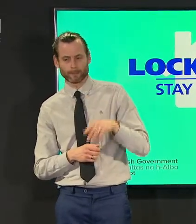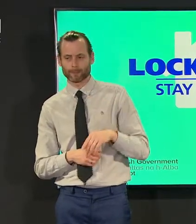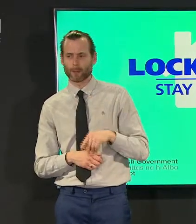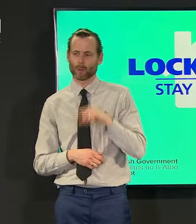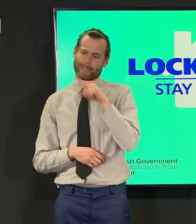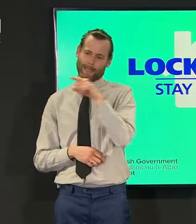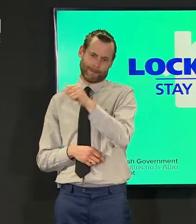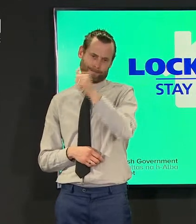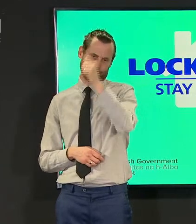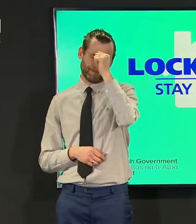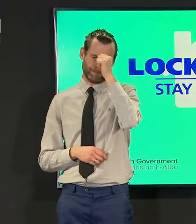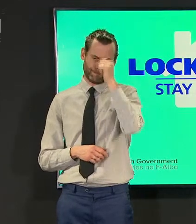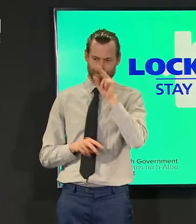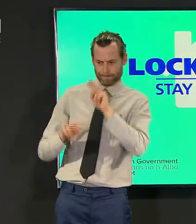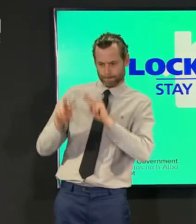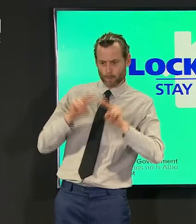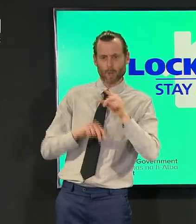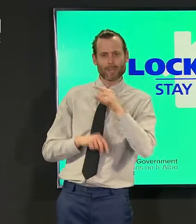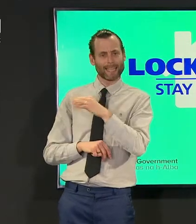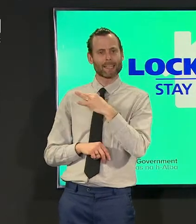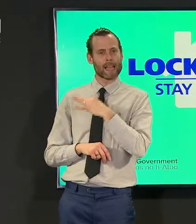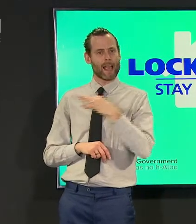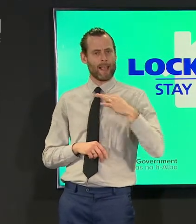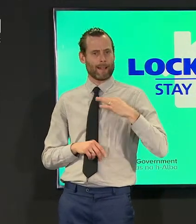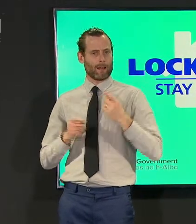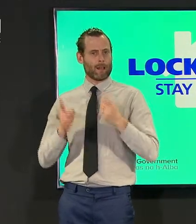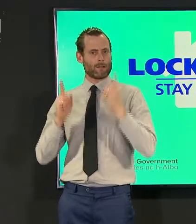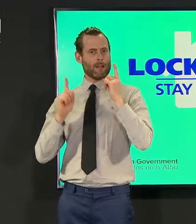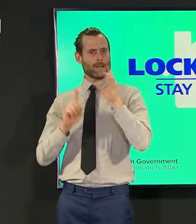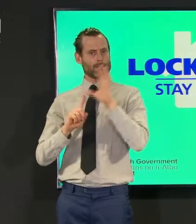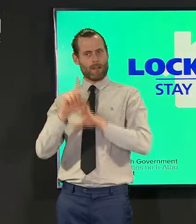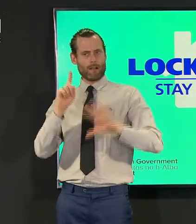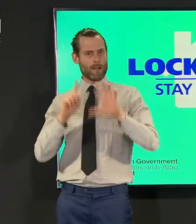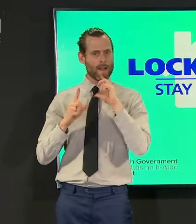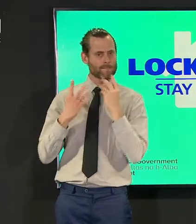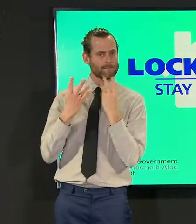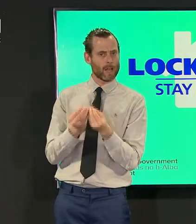as our national clinical director in some of those issues particularly around the summer